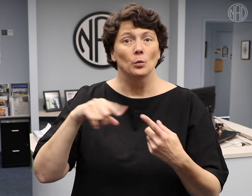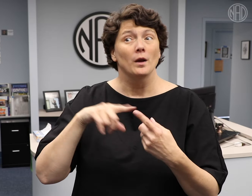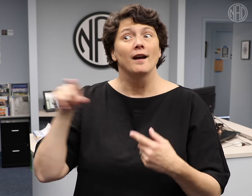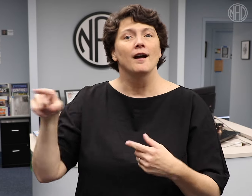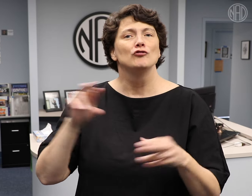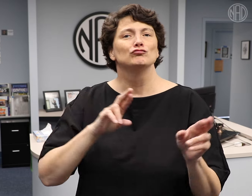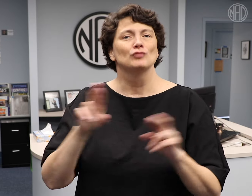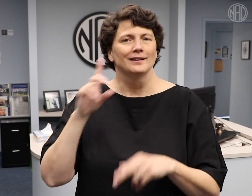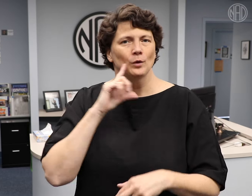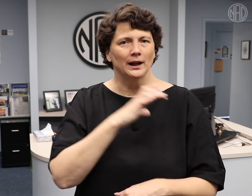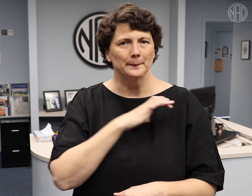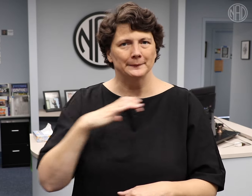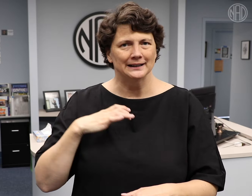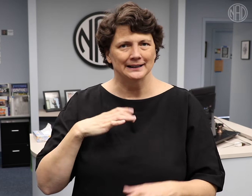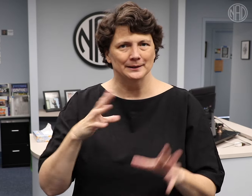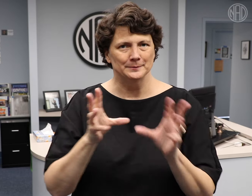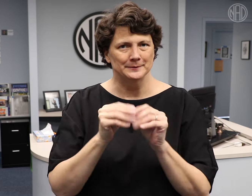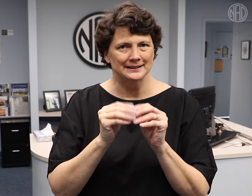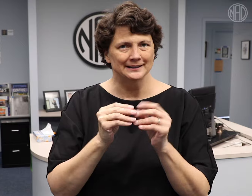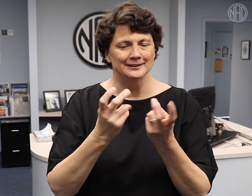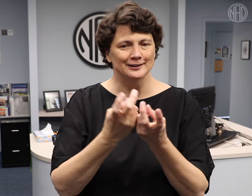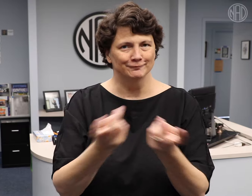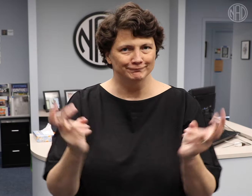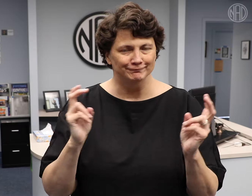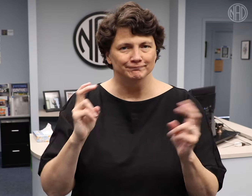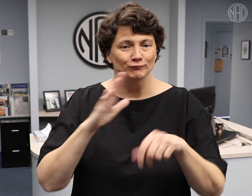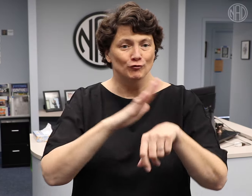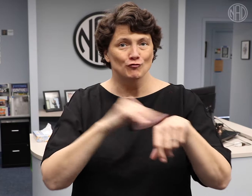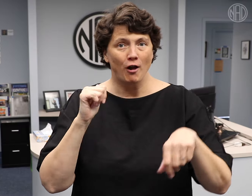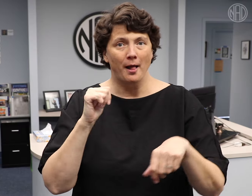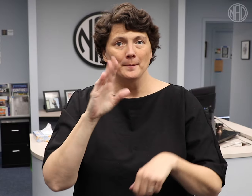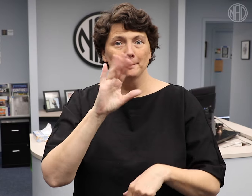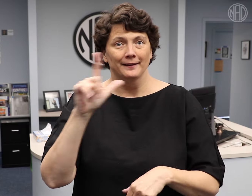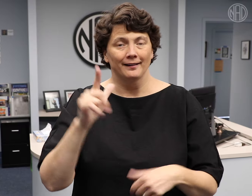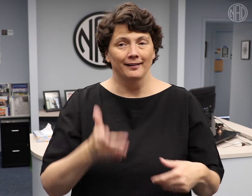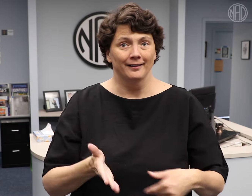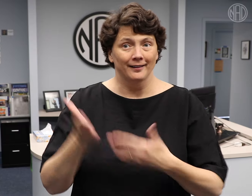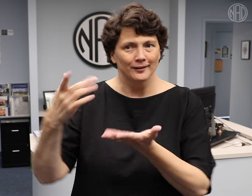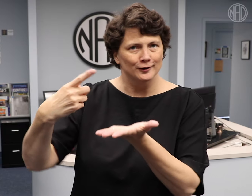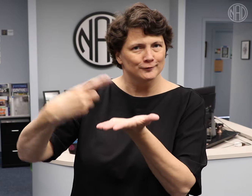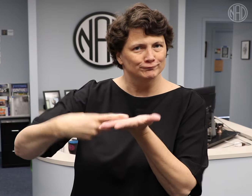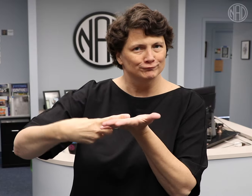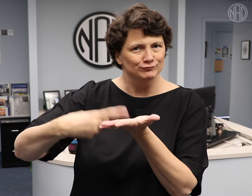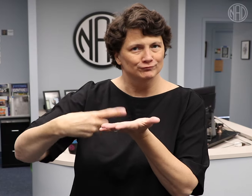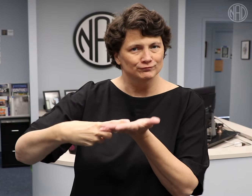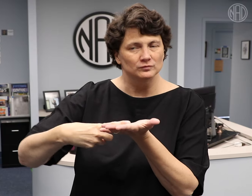You testify when the proposal is ready for a committee meeting, the discussions happens then.